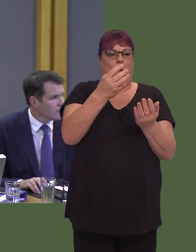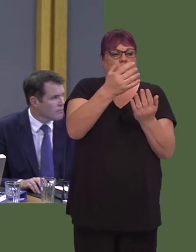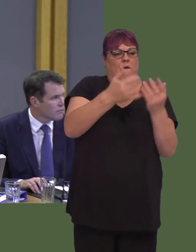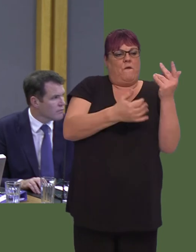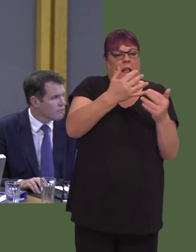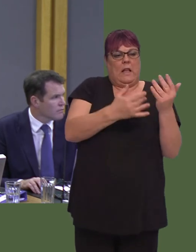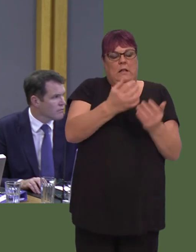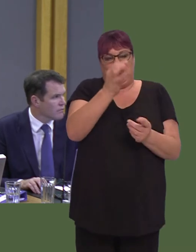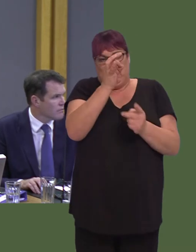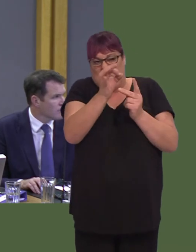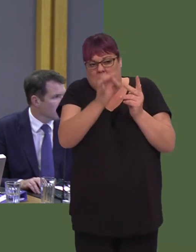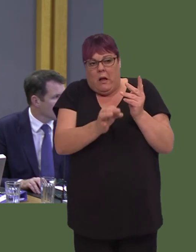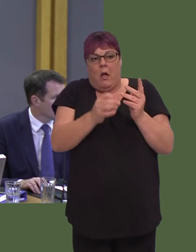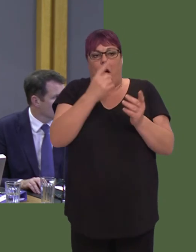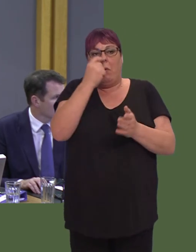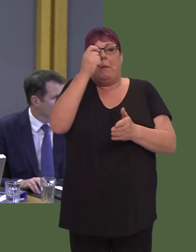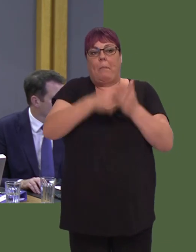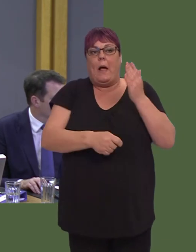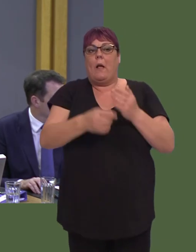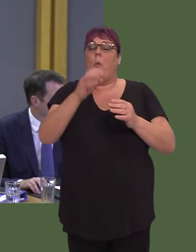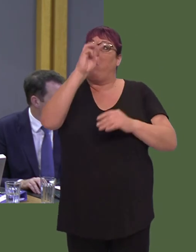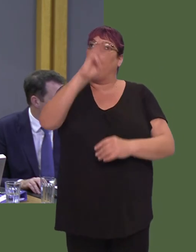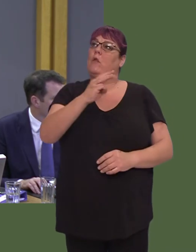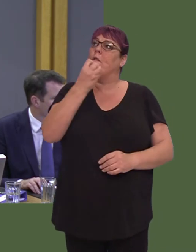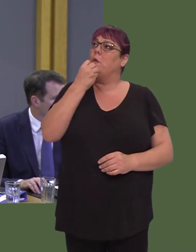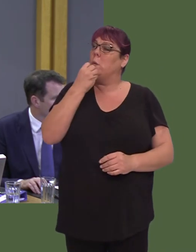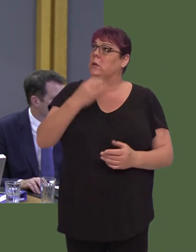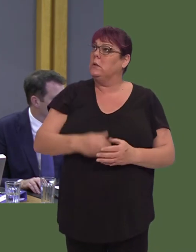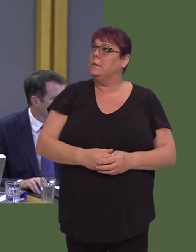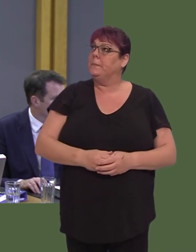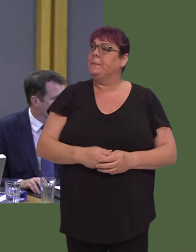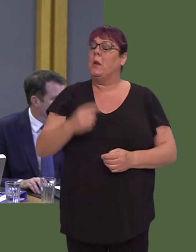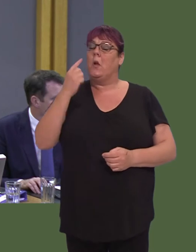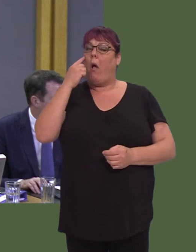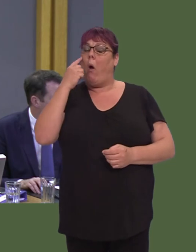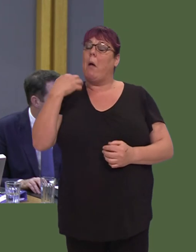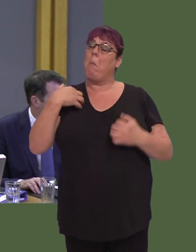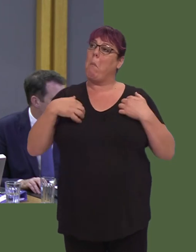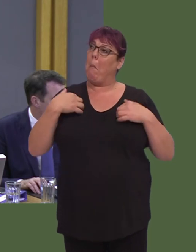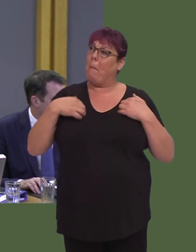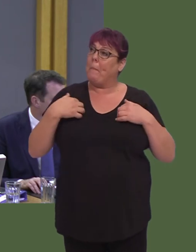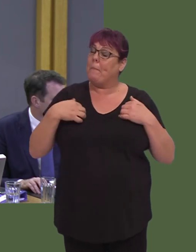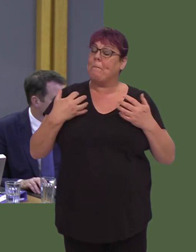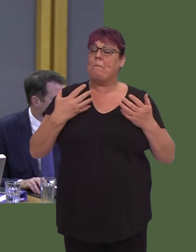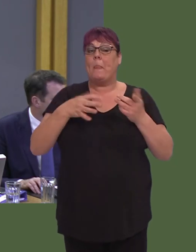sector procurement of Welsh food, so I'd be keen to learn how we can improve the procurement